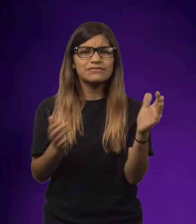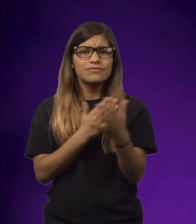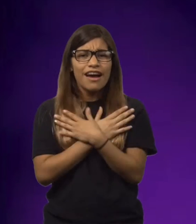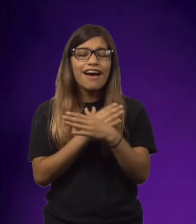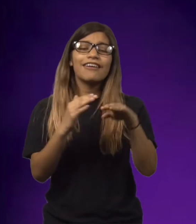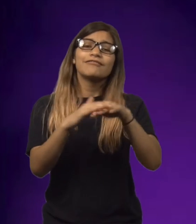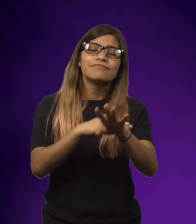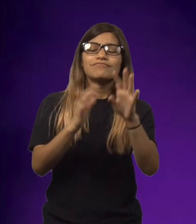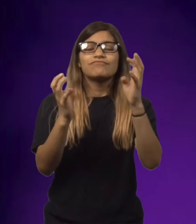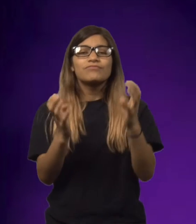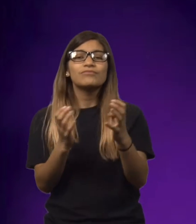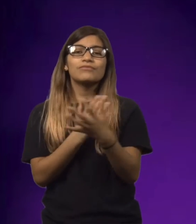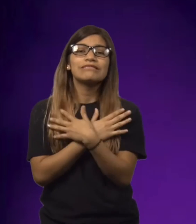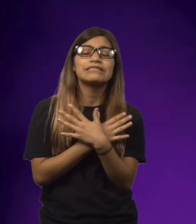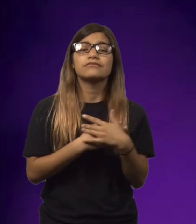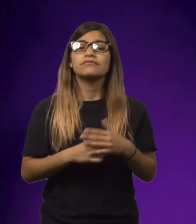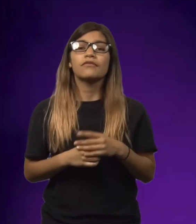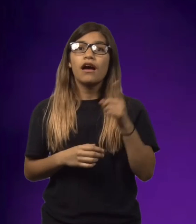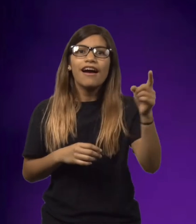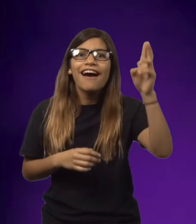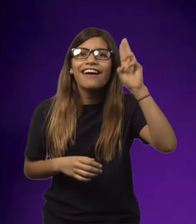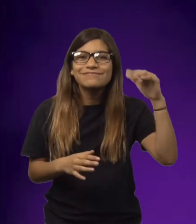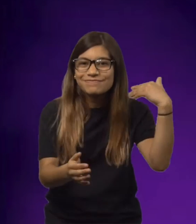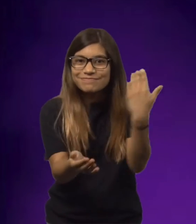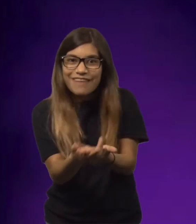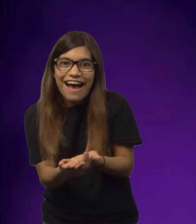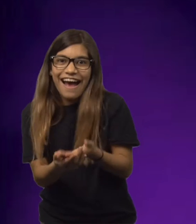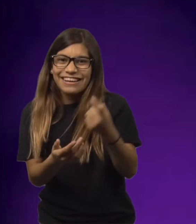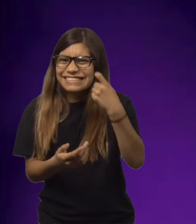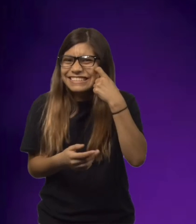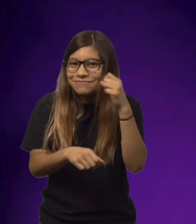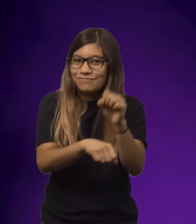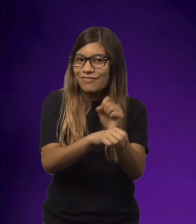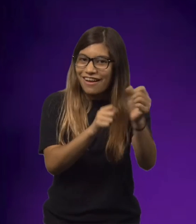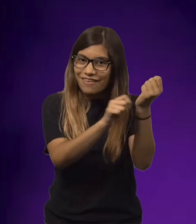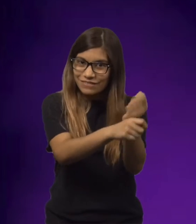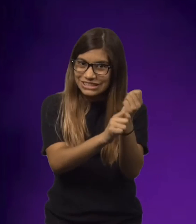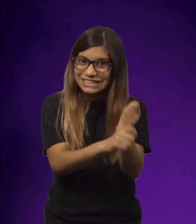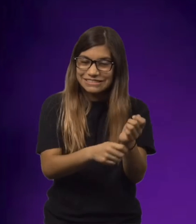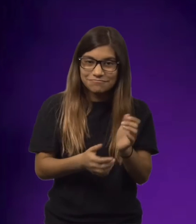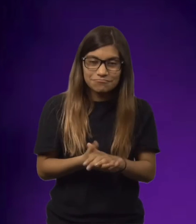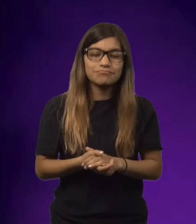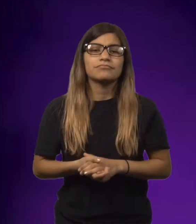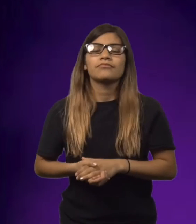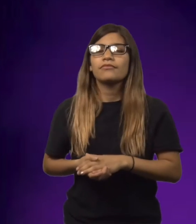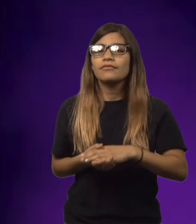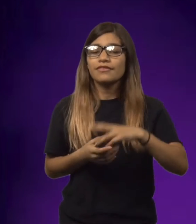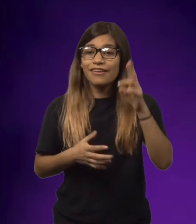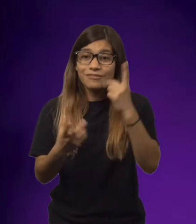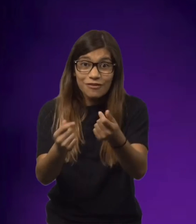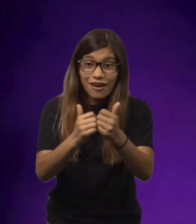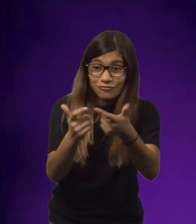and they played all morning and afternoon. They finally went in and sat down to rest and their uncle arrived home from fishing all day.